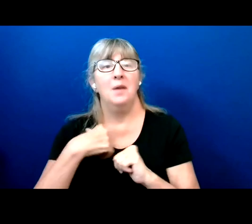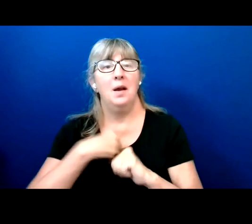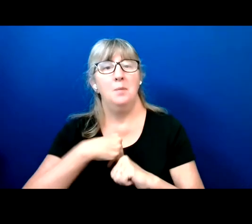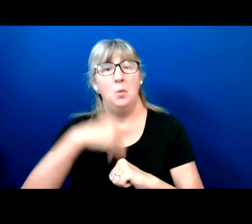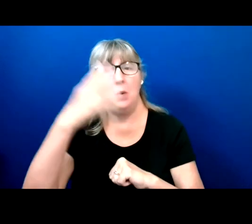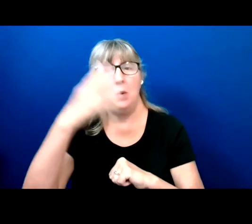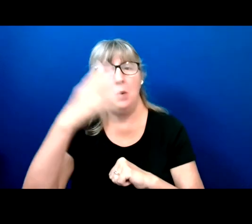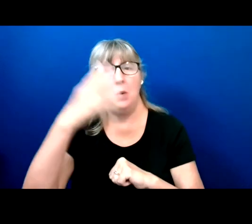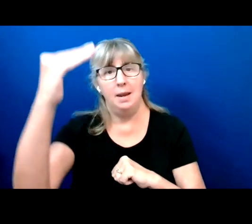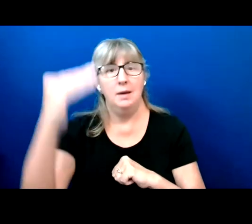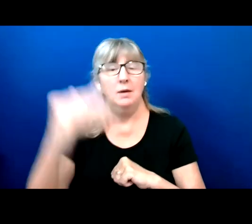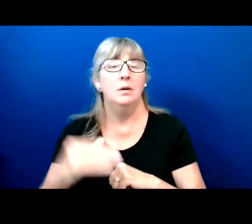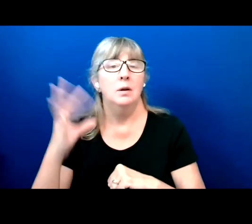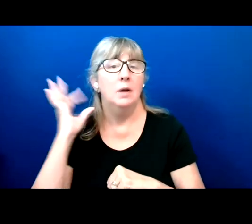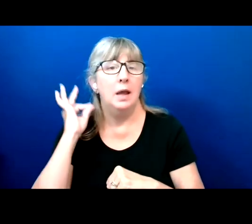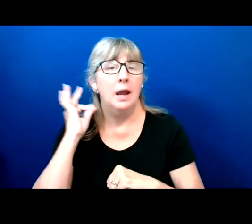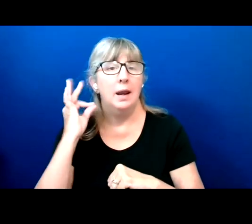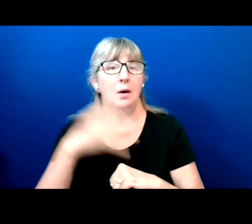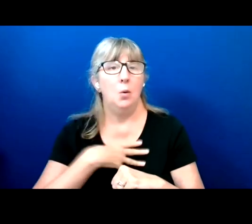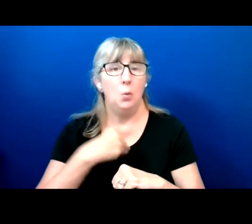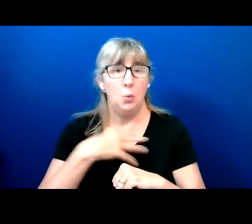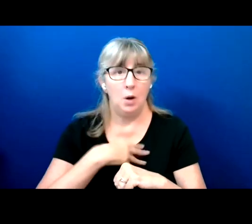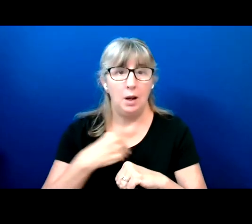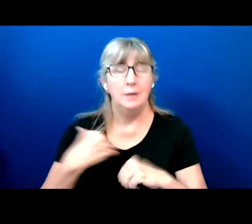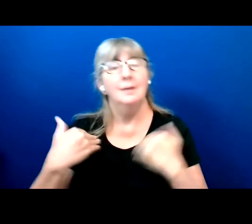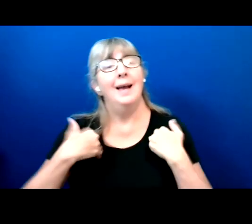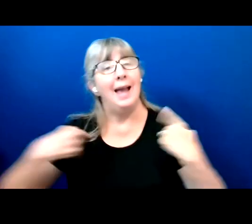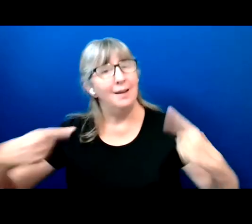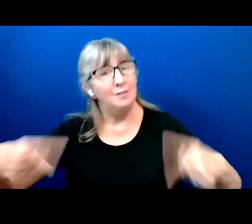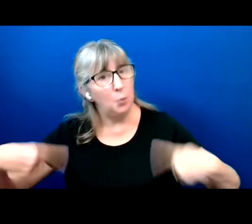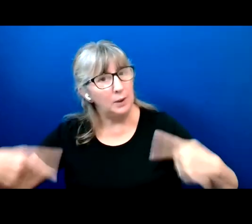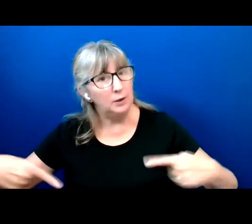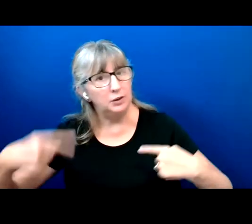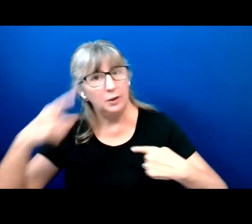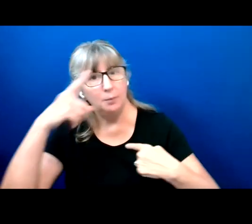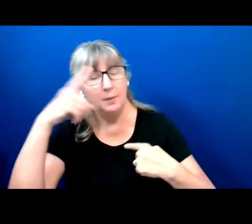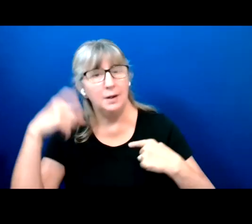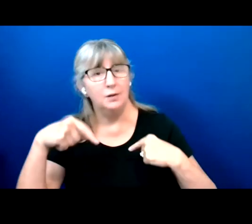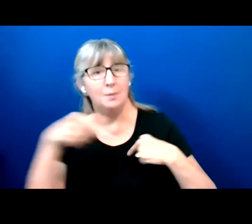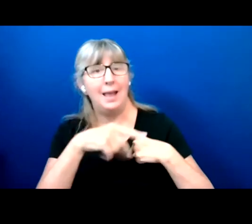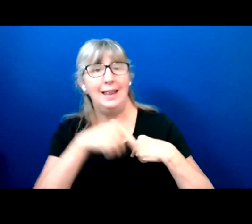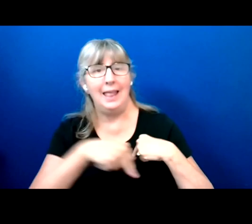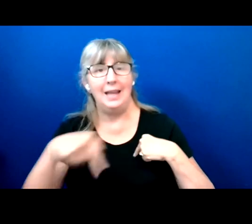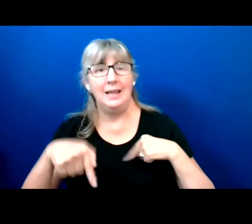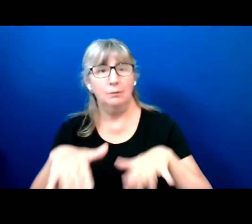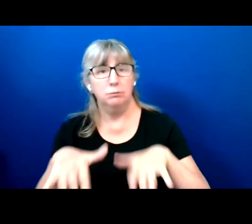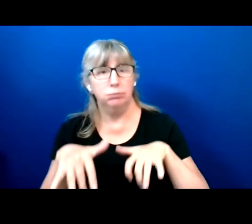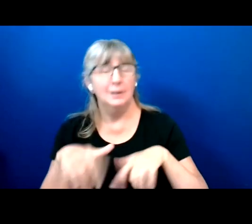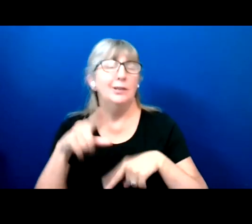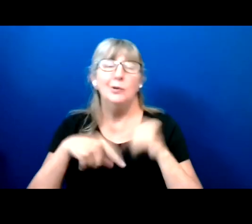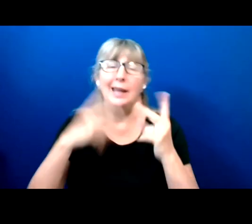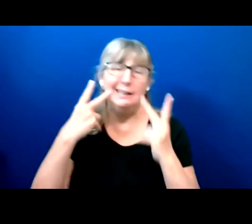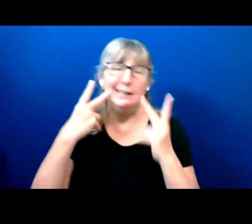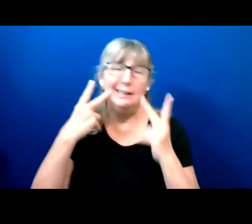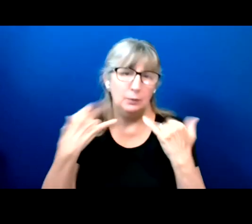And although the wheelchair is not visible on the screen here. I'm let Lisa start.